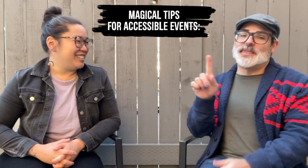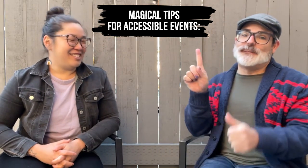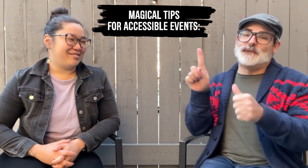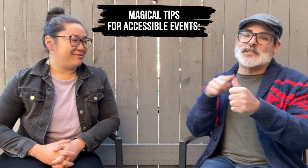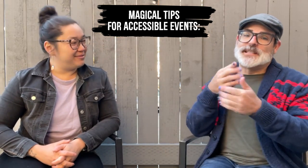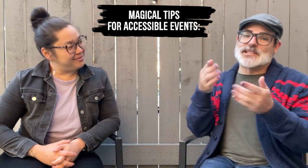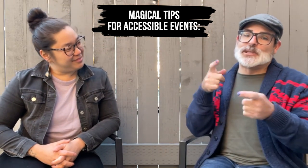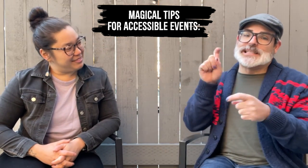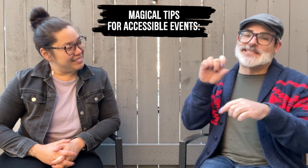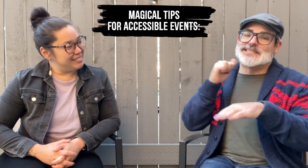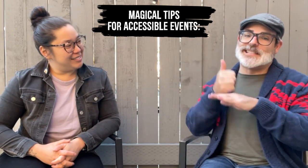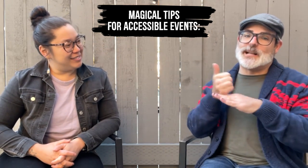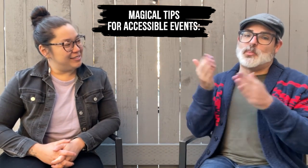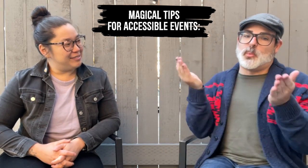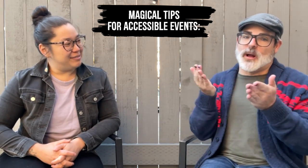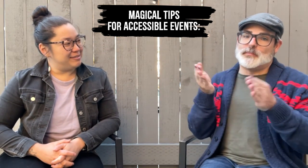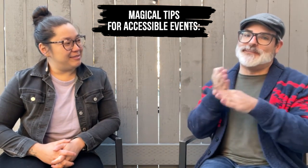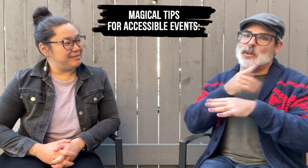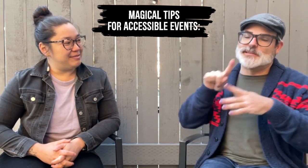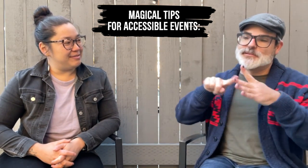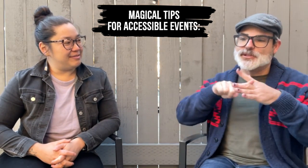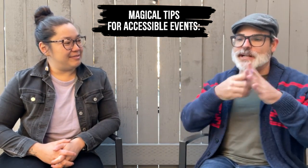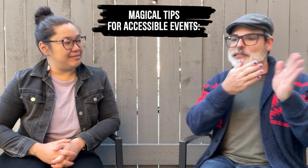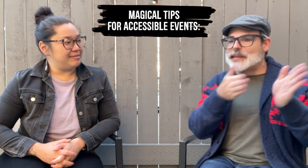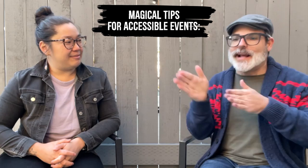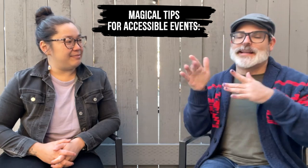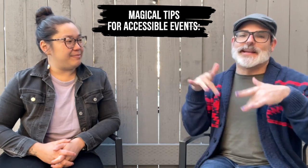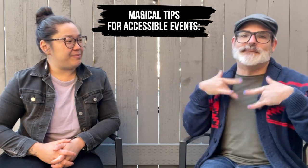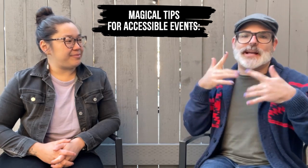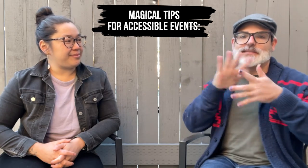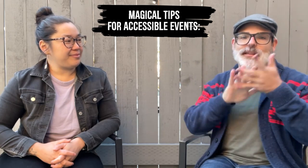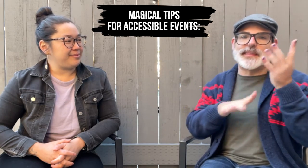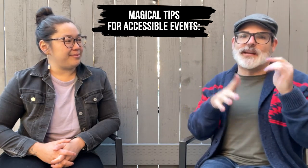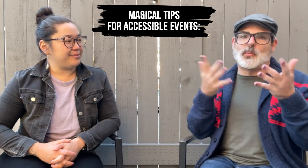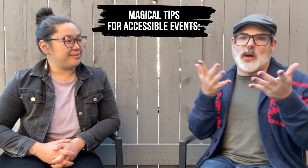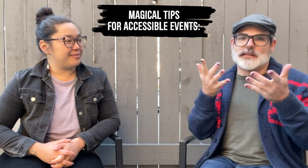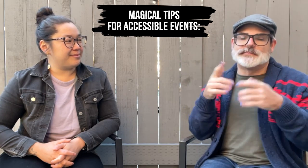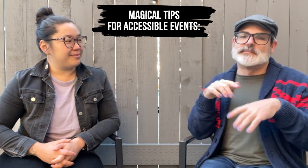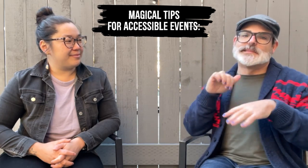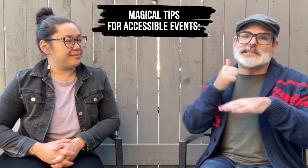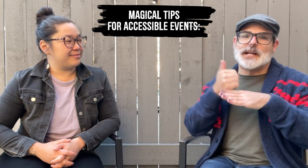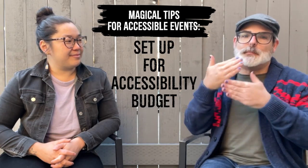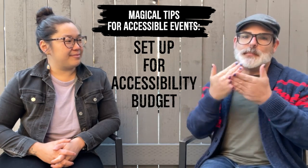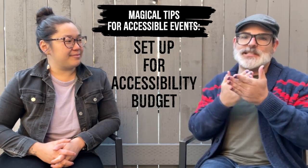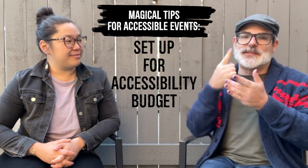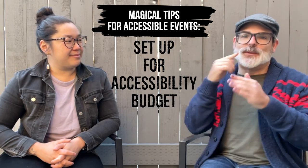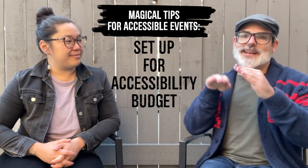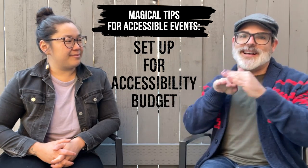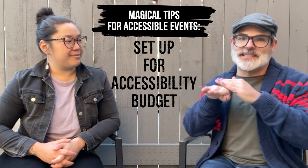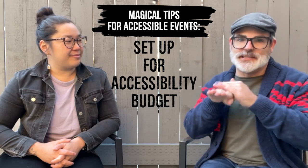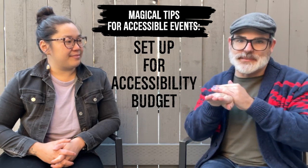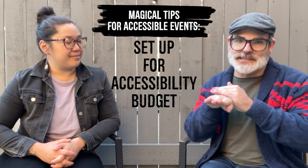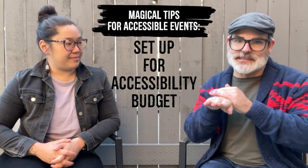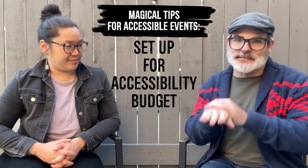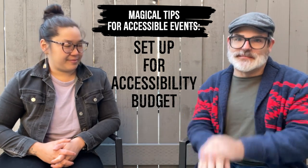Well, first of all, before you start planning events, you need to set up a budget for accessibility.